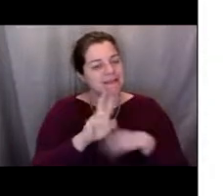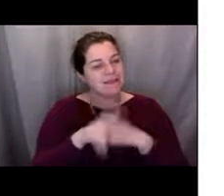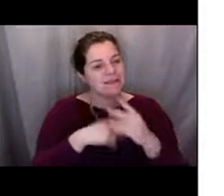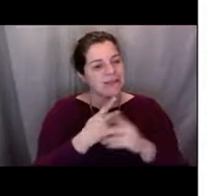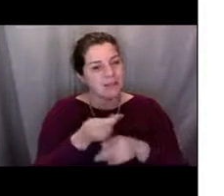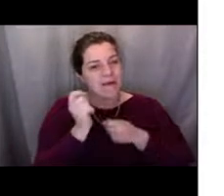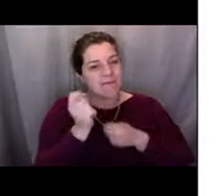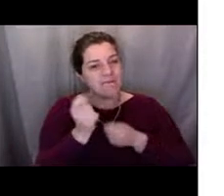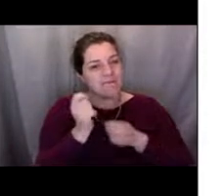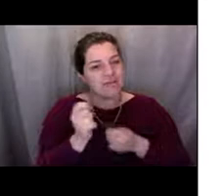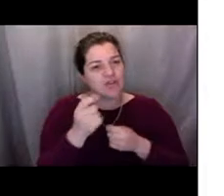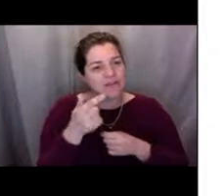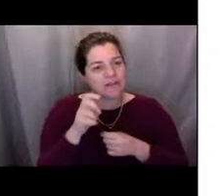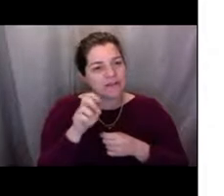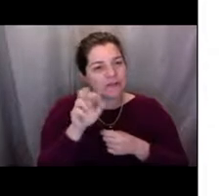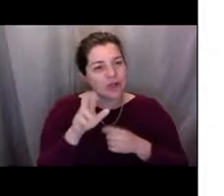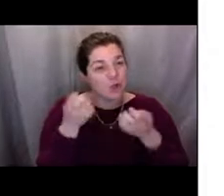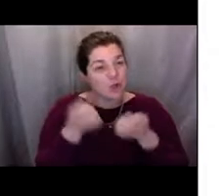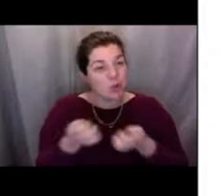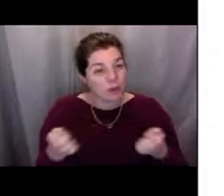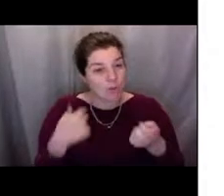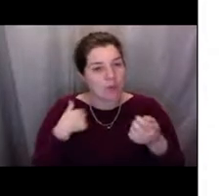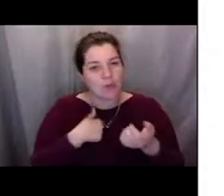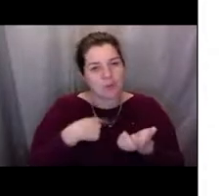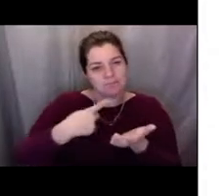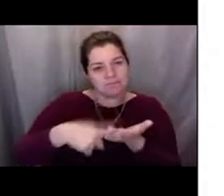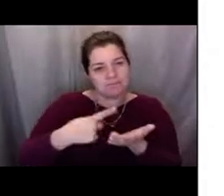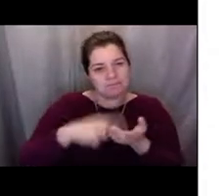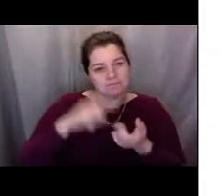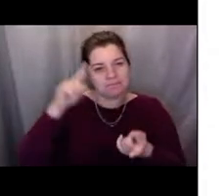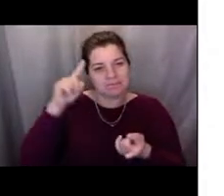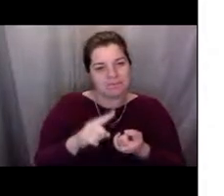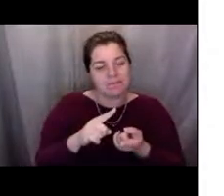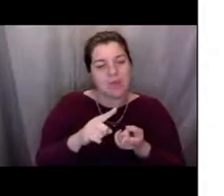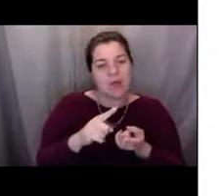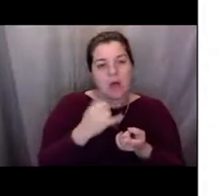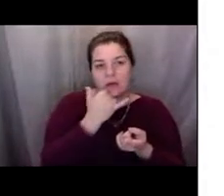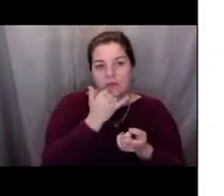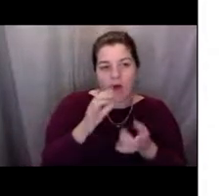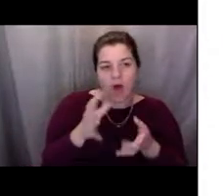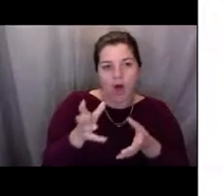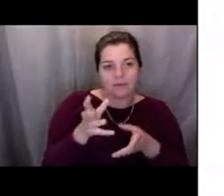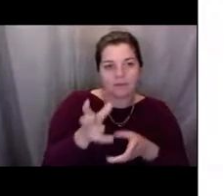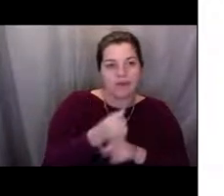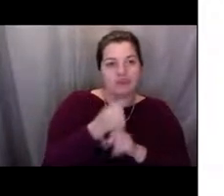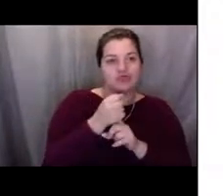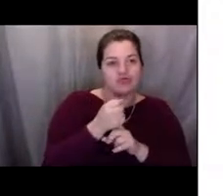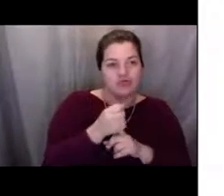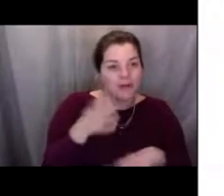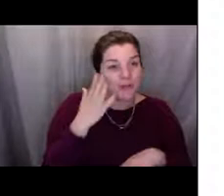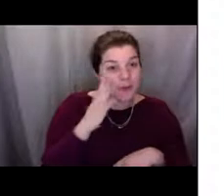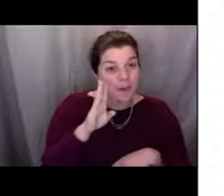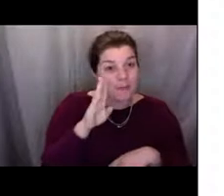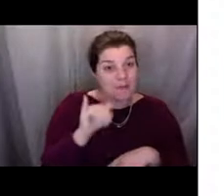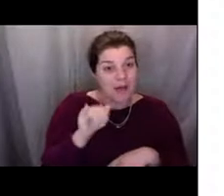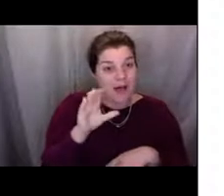about minimizing bycatch and how the industry works with scientists to make sure that they're not catching